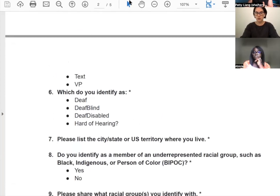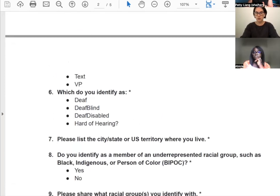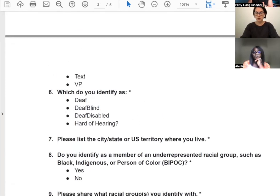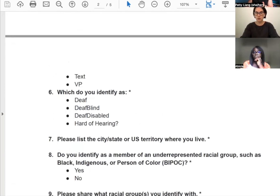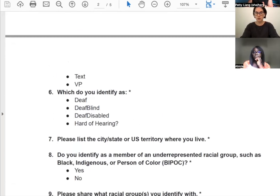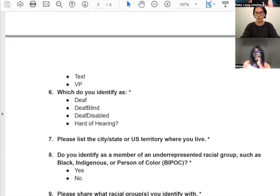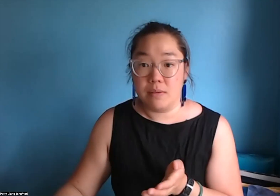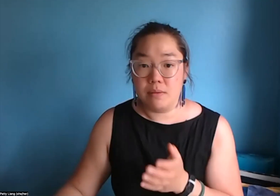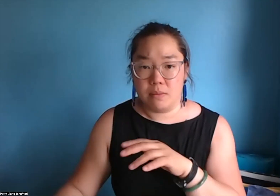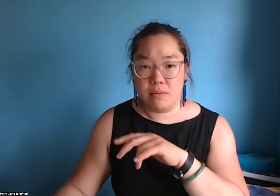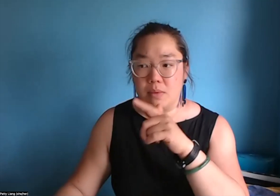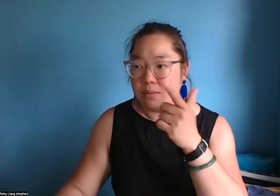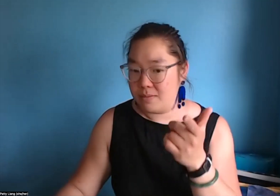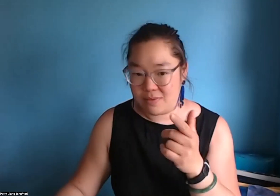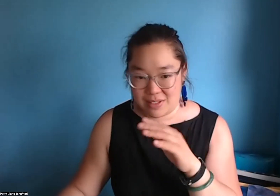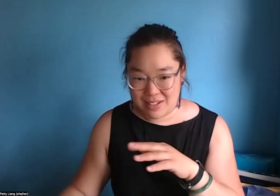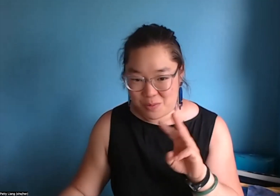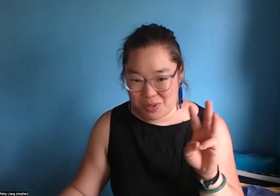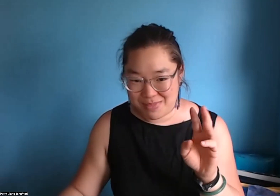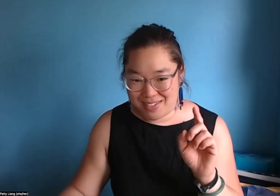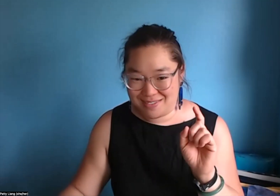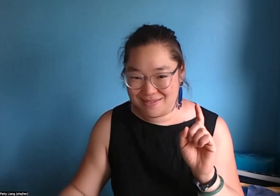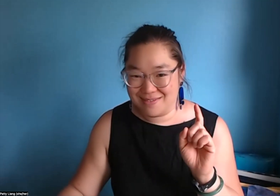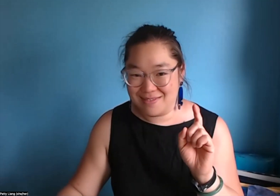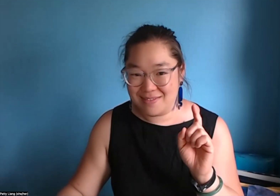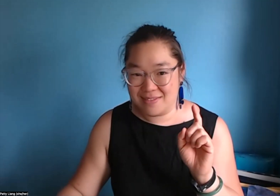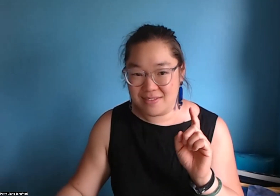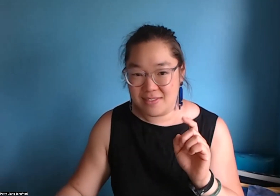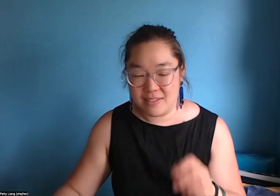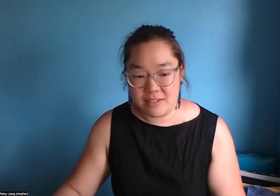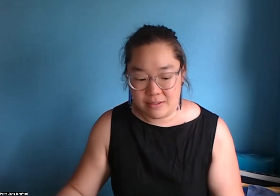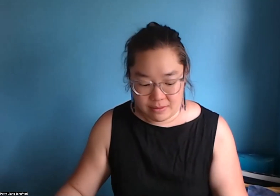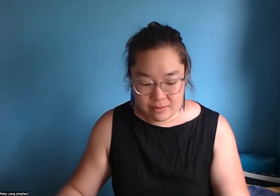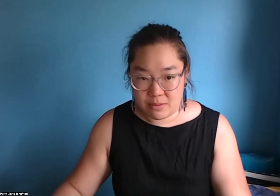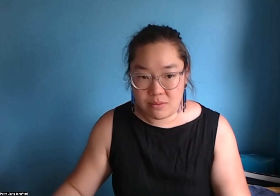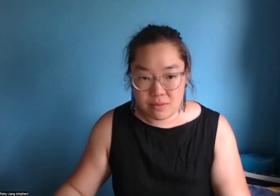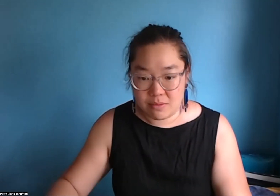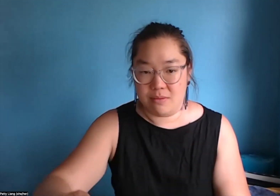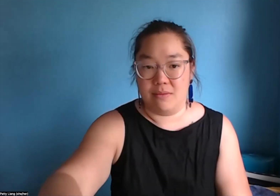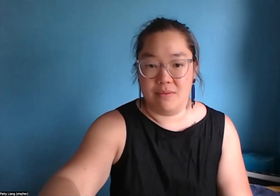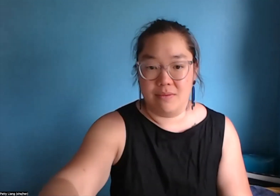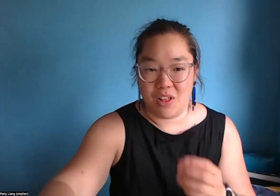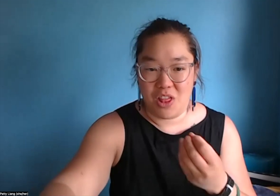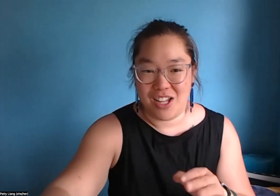there is a signed video, and I'll show you that. I'm sorry, let me pull up the website here.